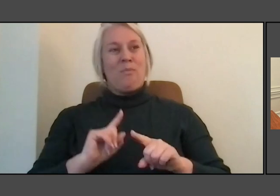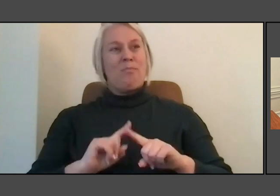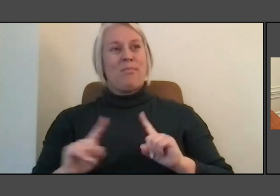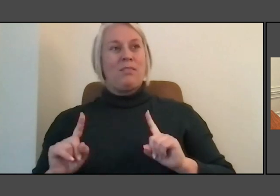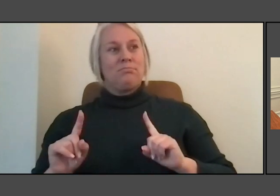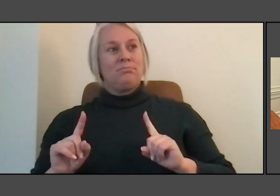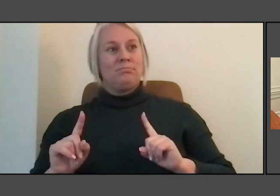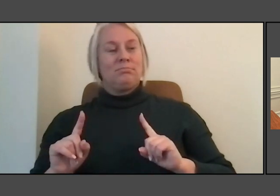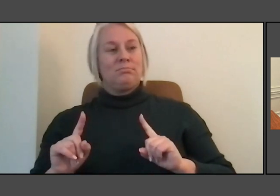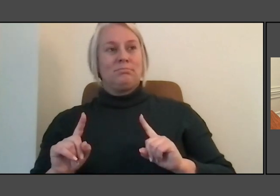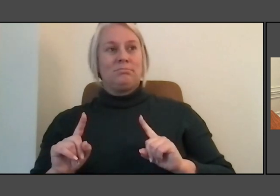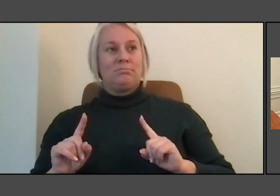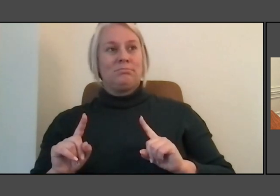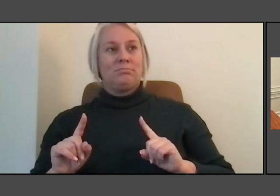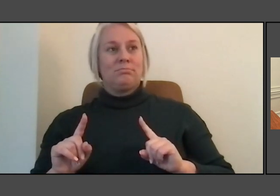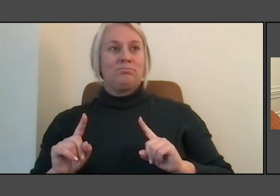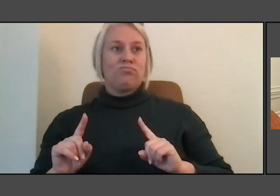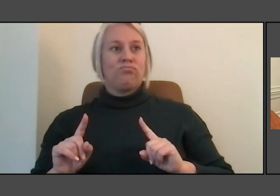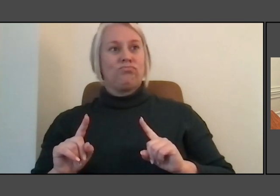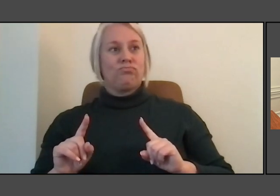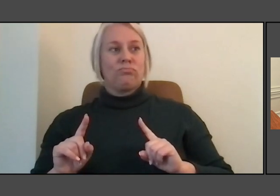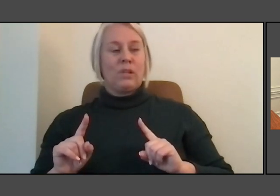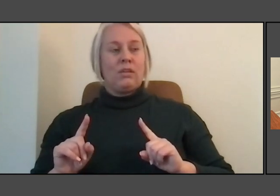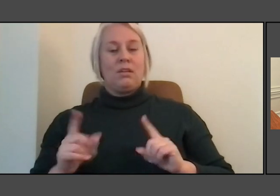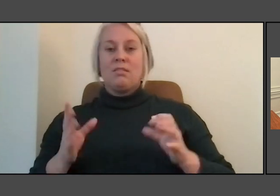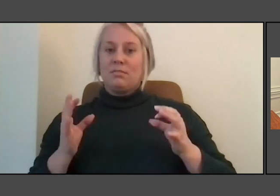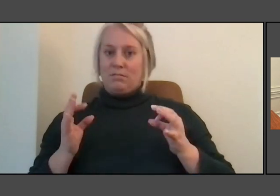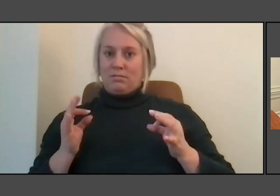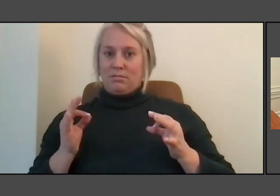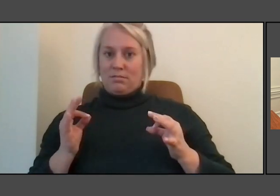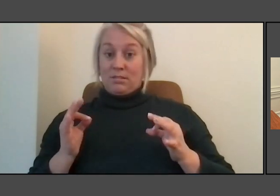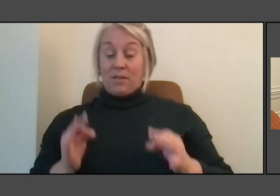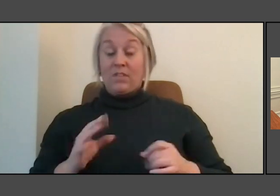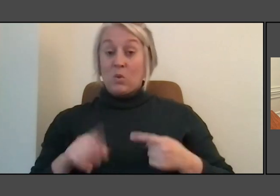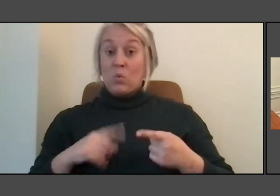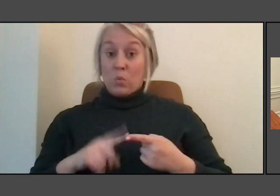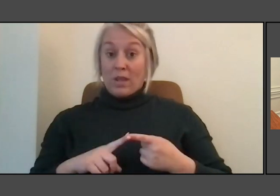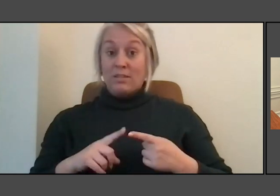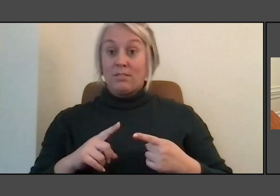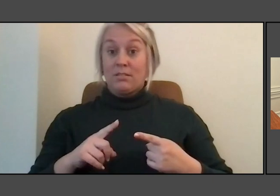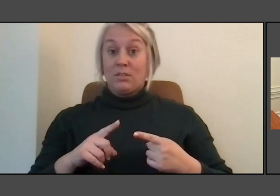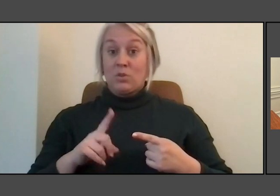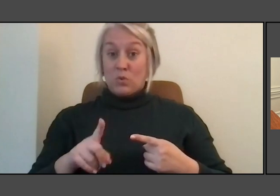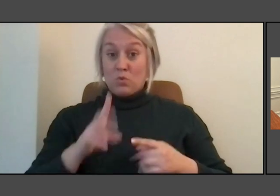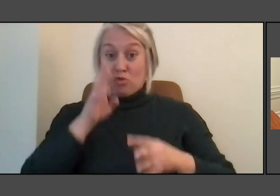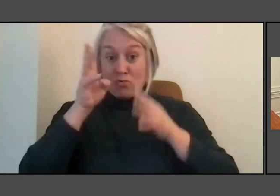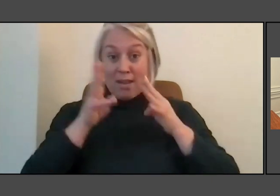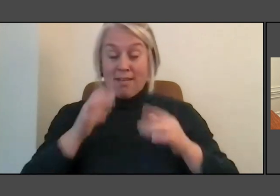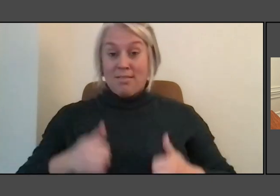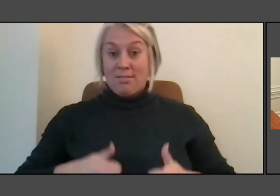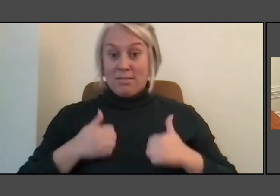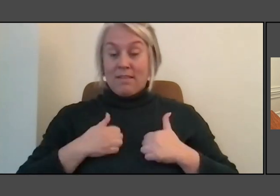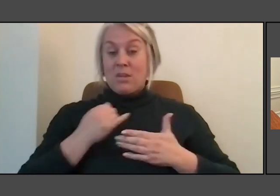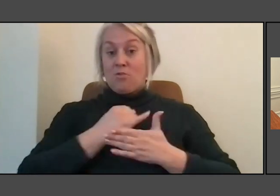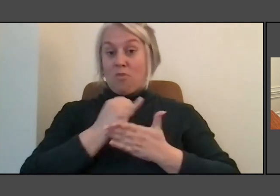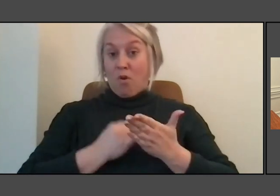is that idea that you're really when you do a living artwork that that nature runs its course.